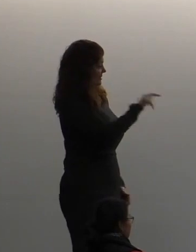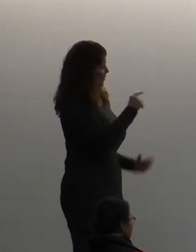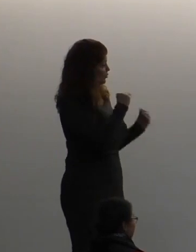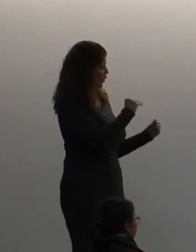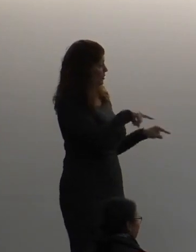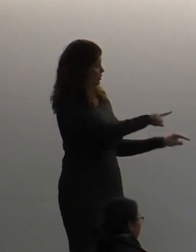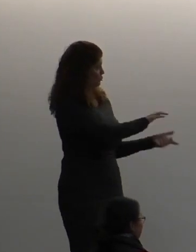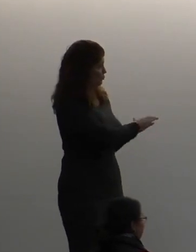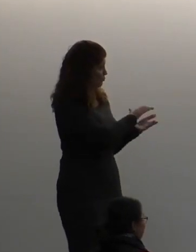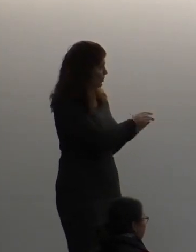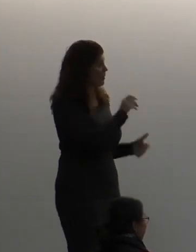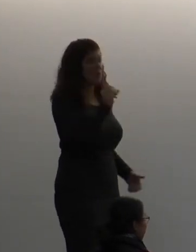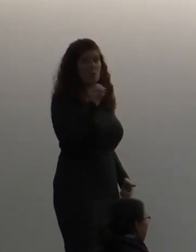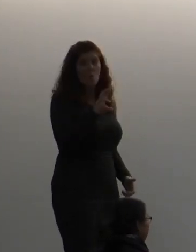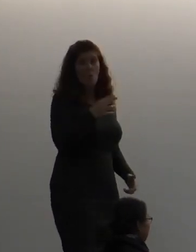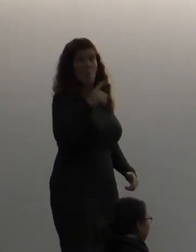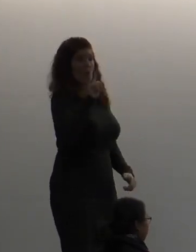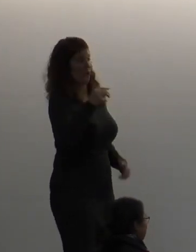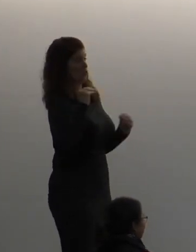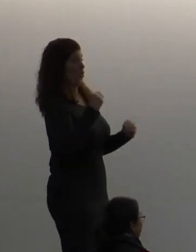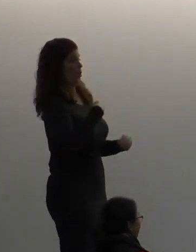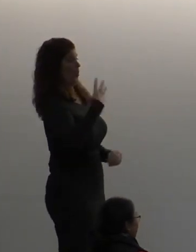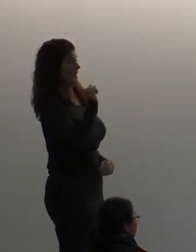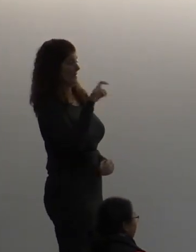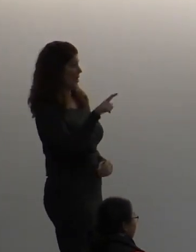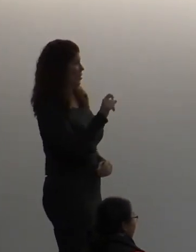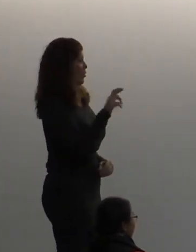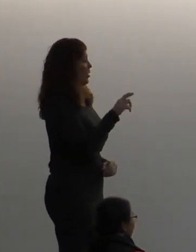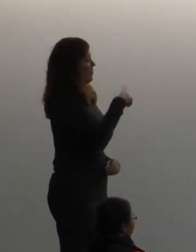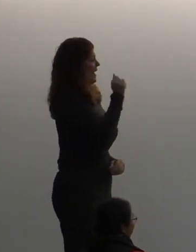Or is it the white ASL? Or is the Black ASL taught at home?